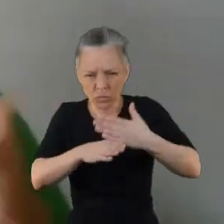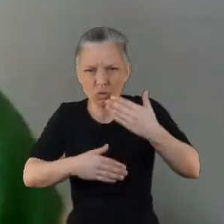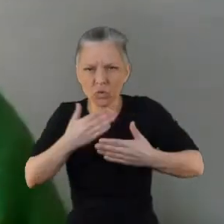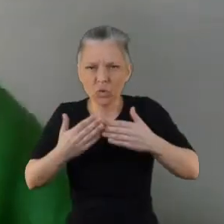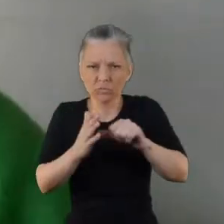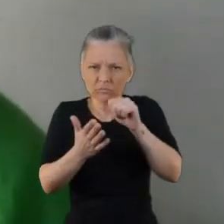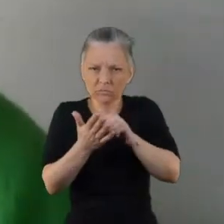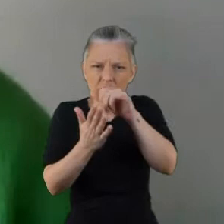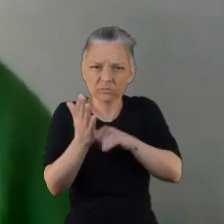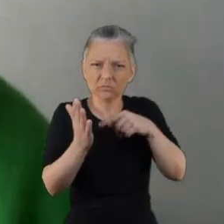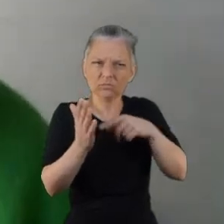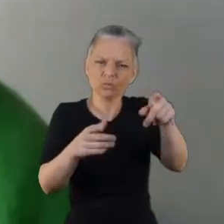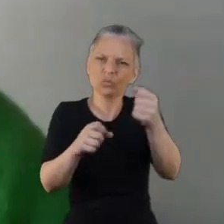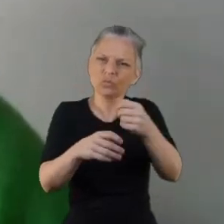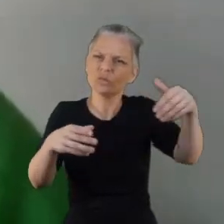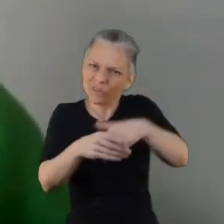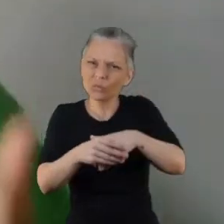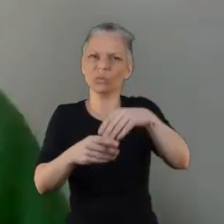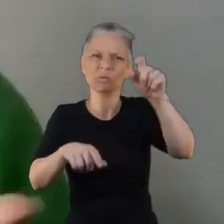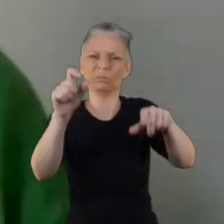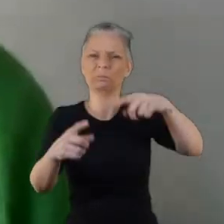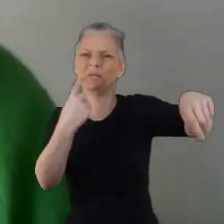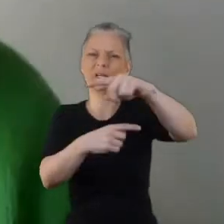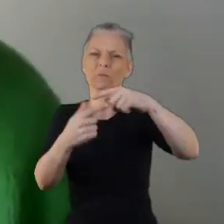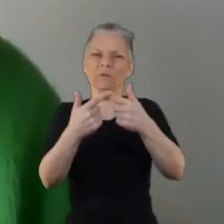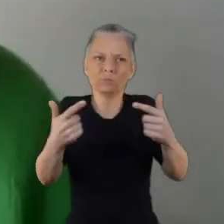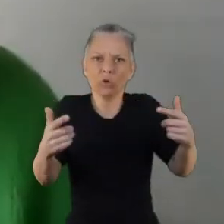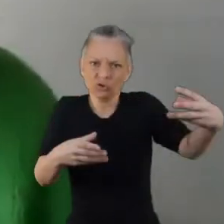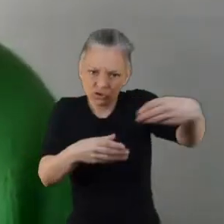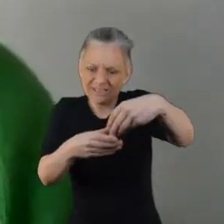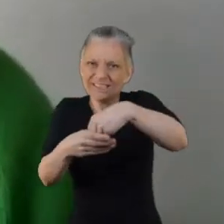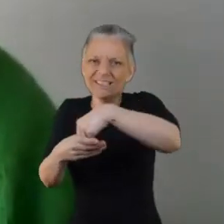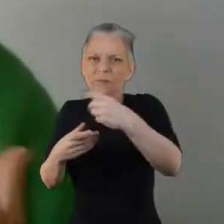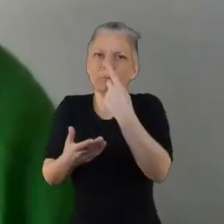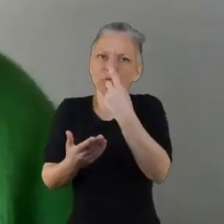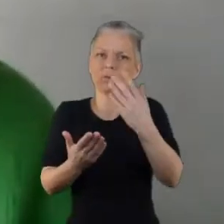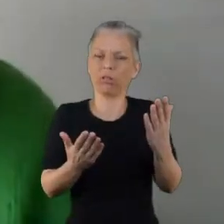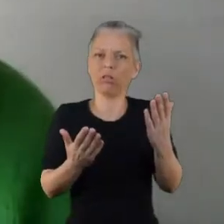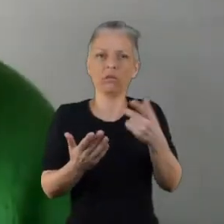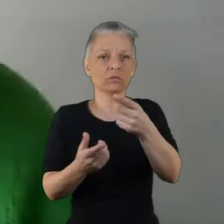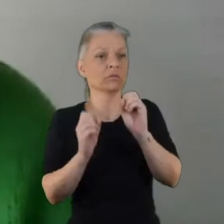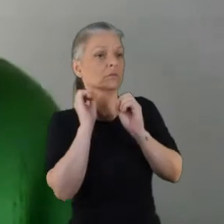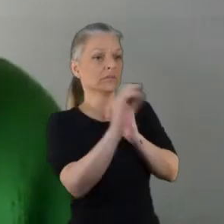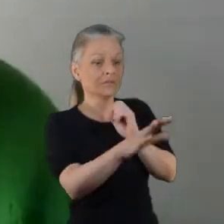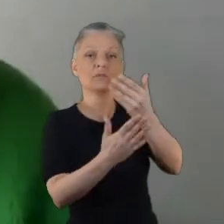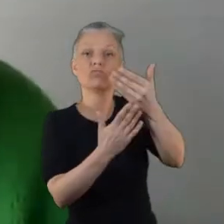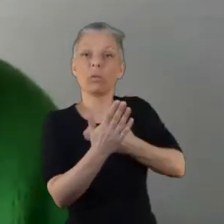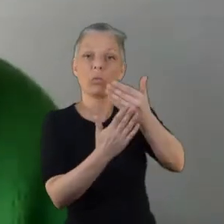So send them the reports send them the write-ups let them know what's happening with their experience and what they shared and it’s okay sometimes